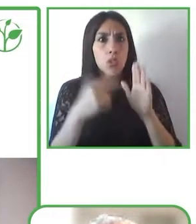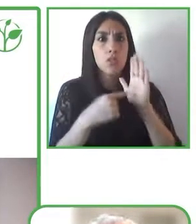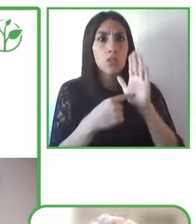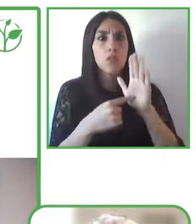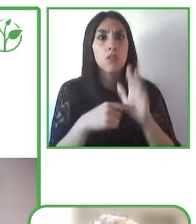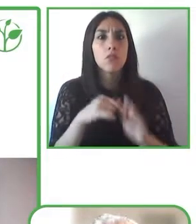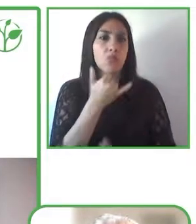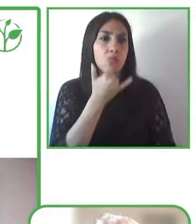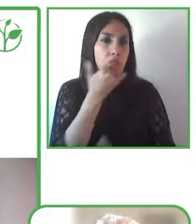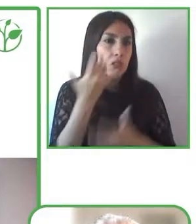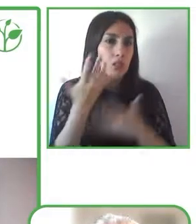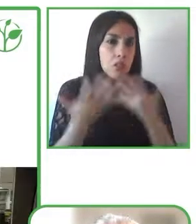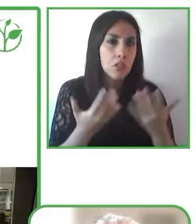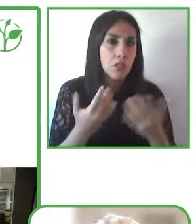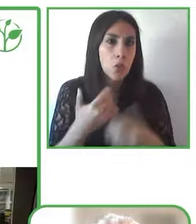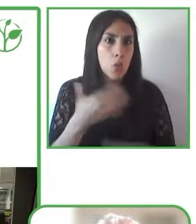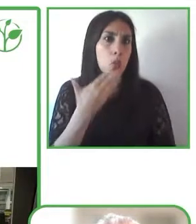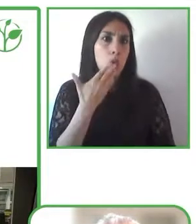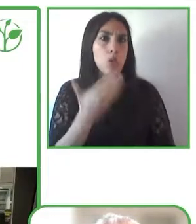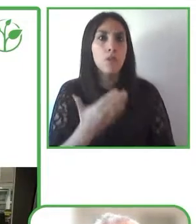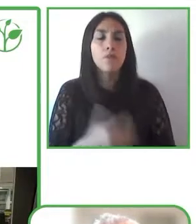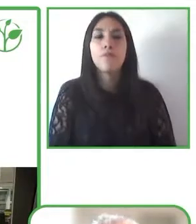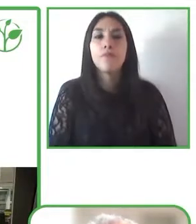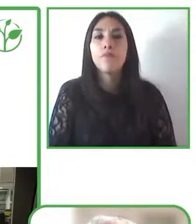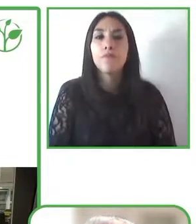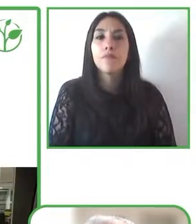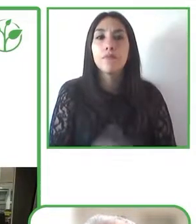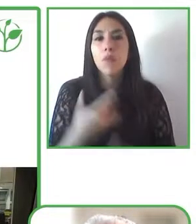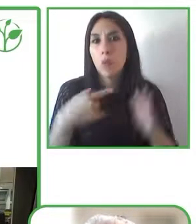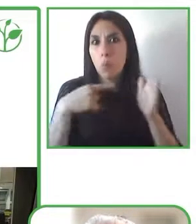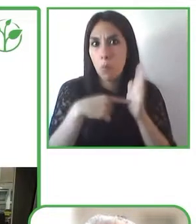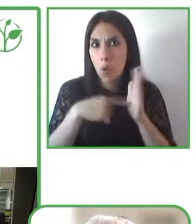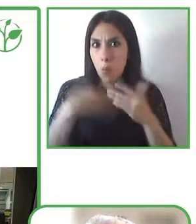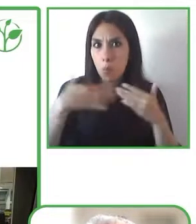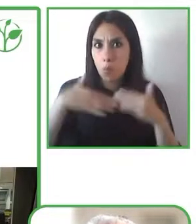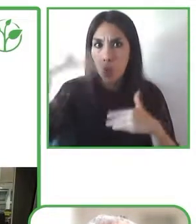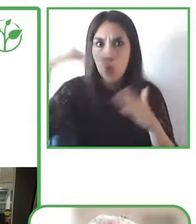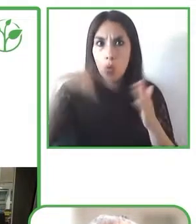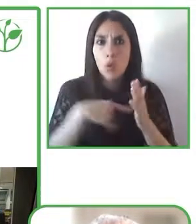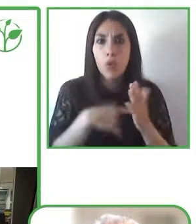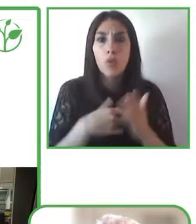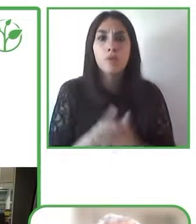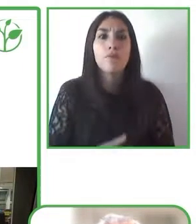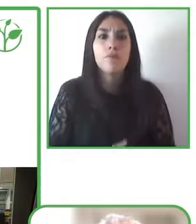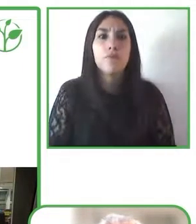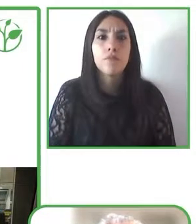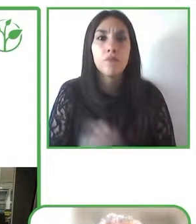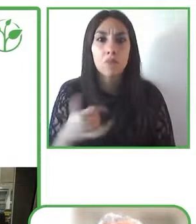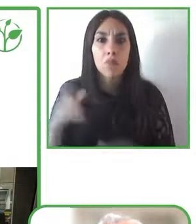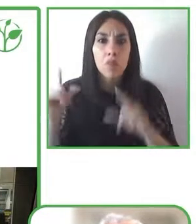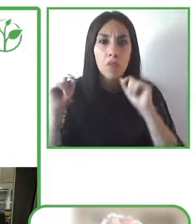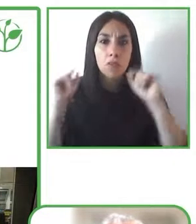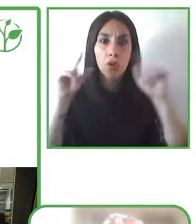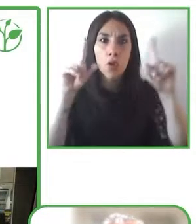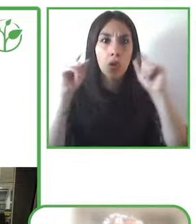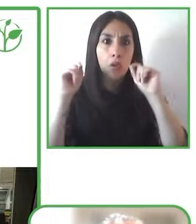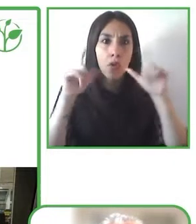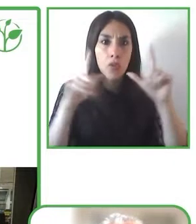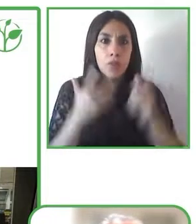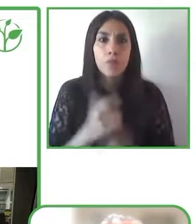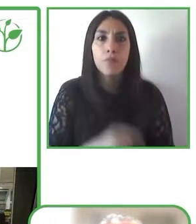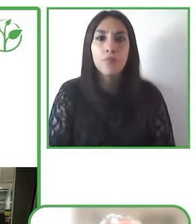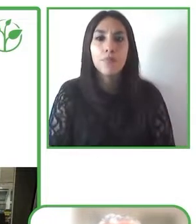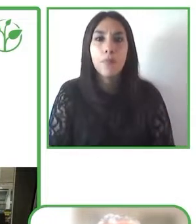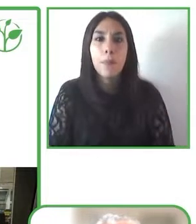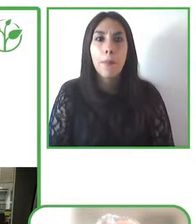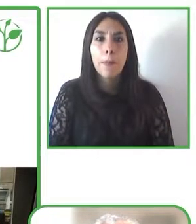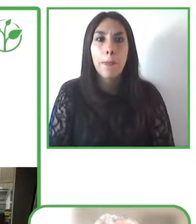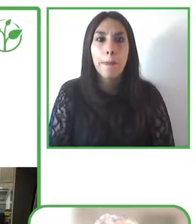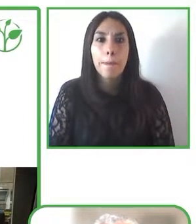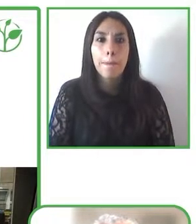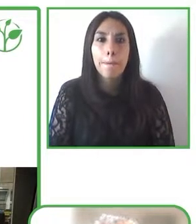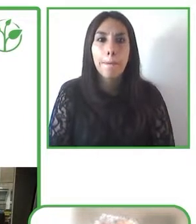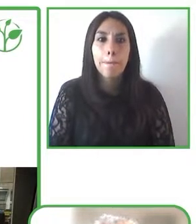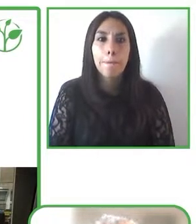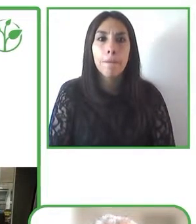and it's presented in 60 local television channels and we haven't stopped but from 2022 we